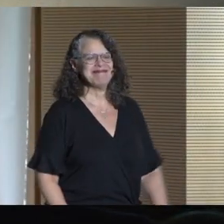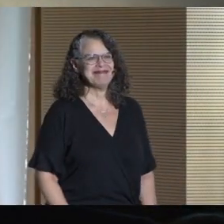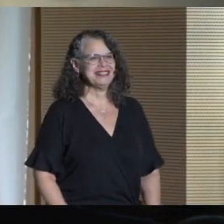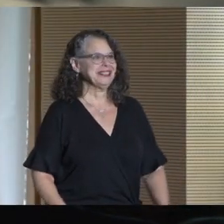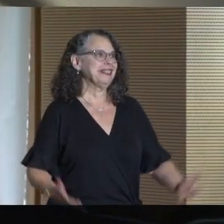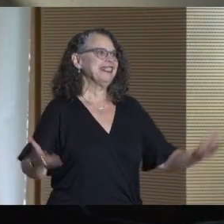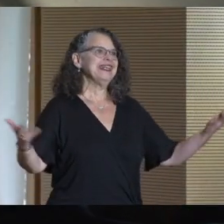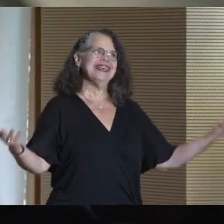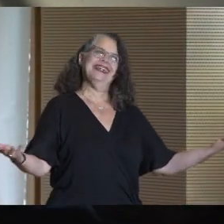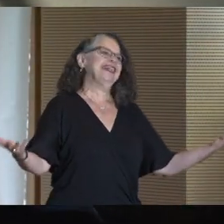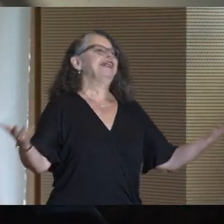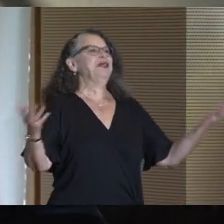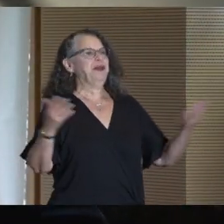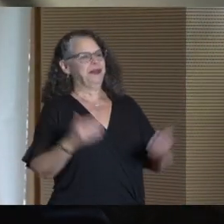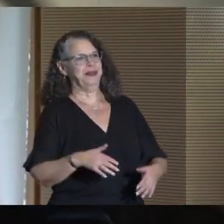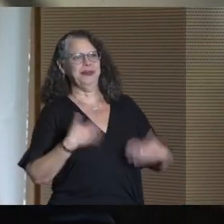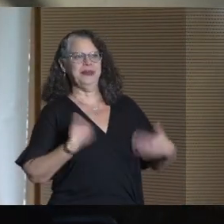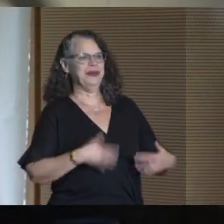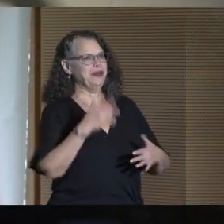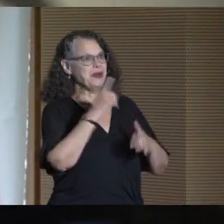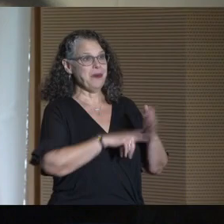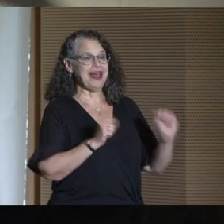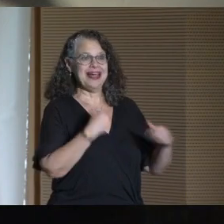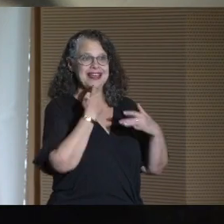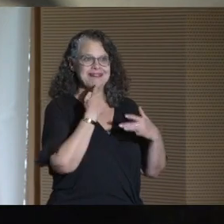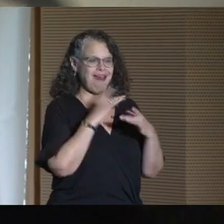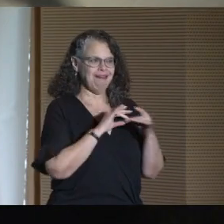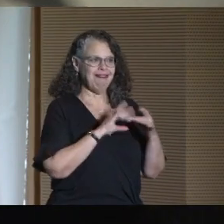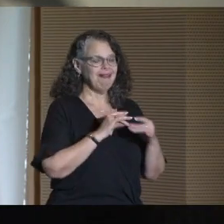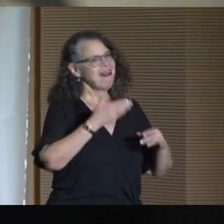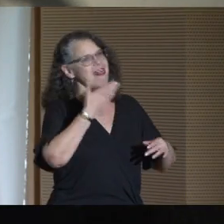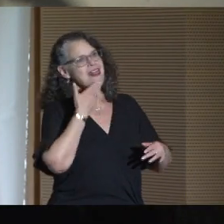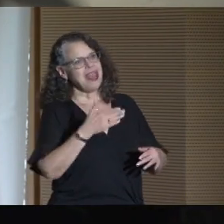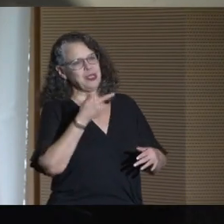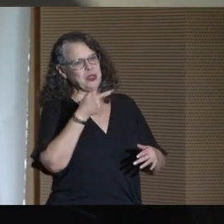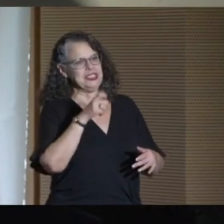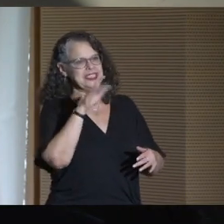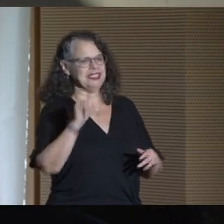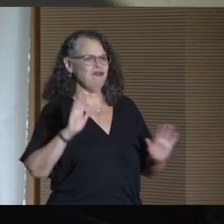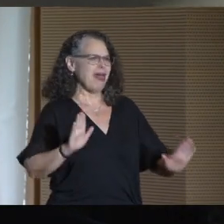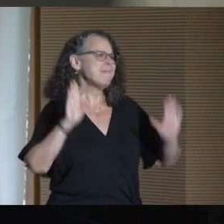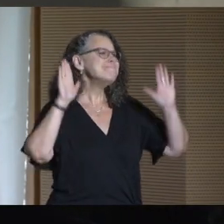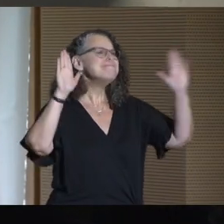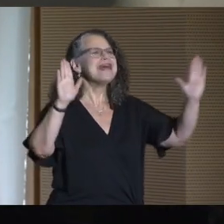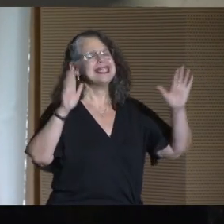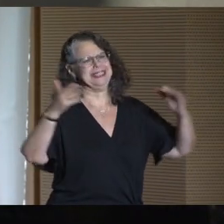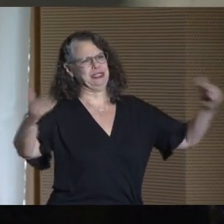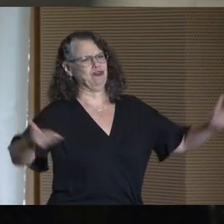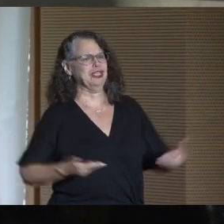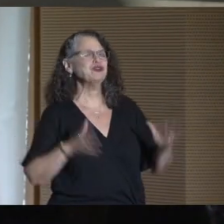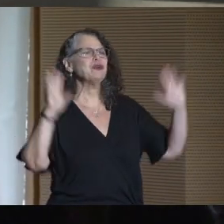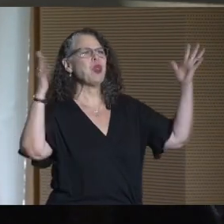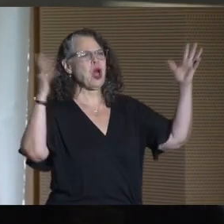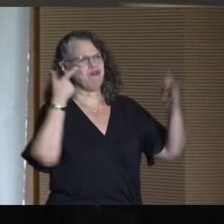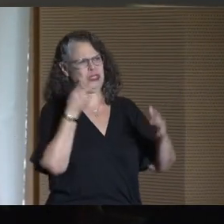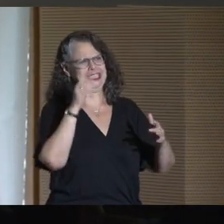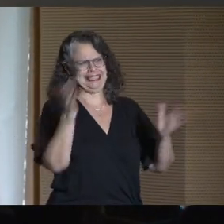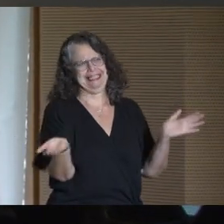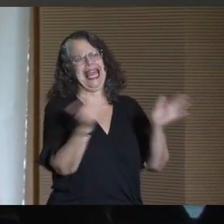What can I say? Thank you, Gesy, for that incredible introduction. Why don't we give Gesy another big, big round of applause?